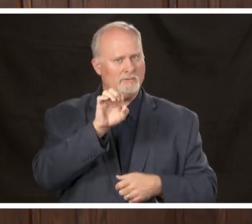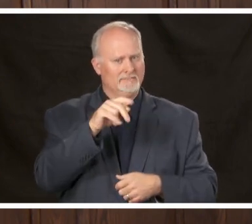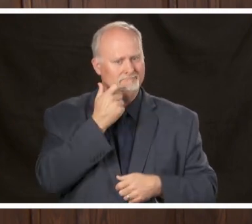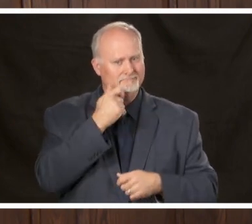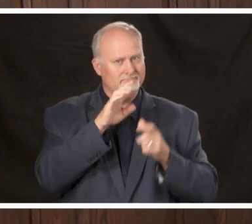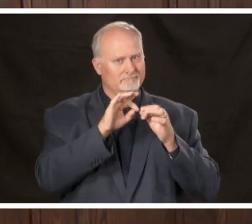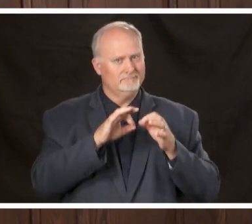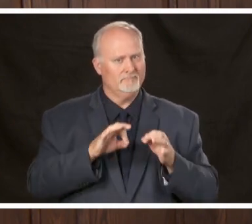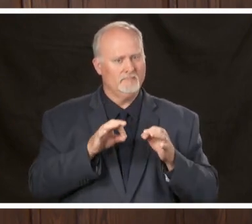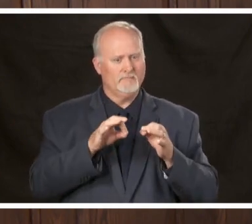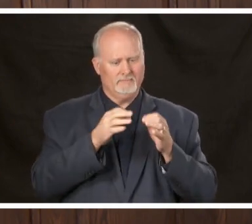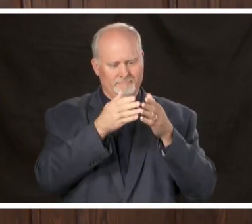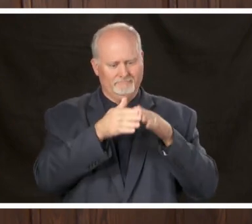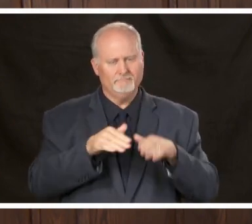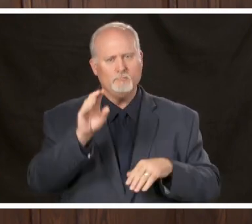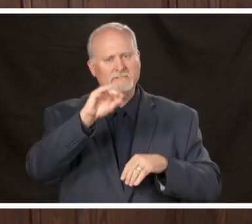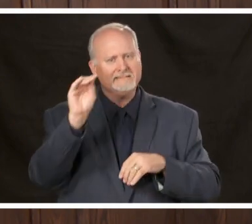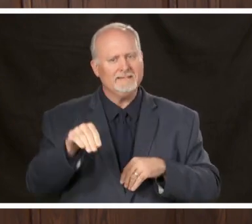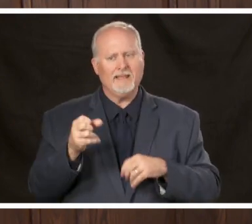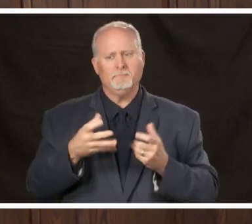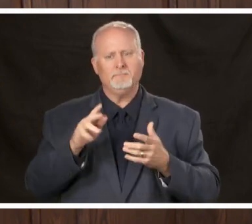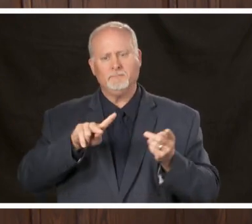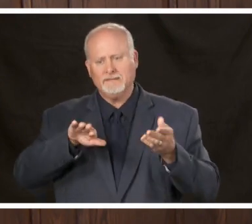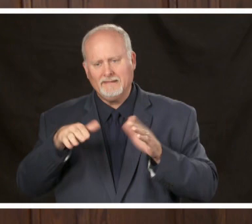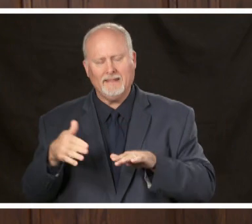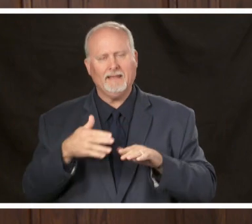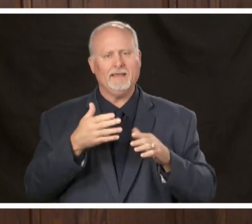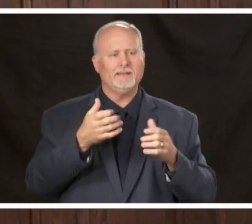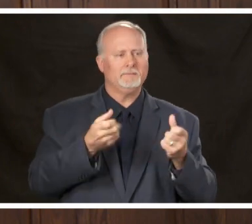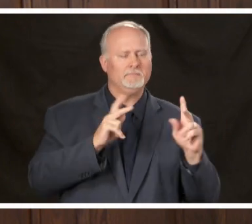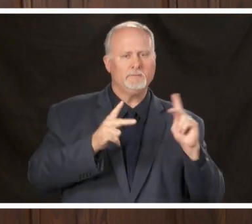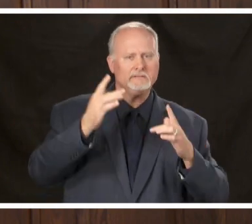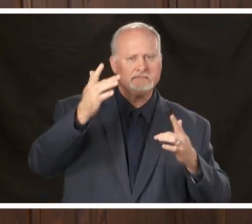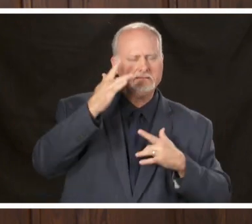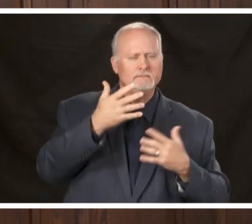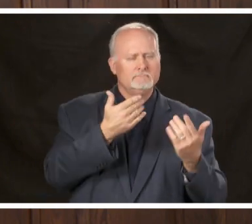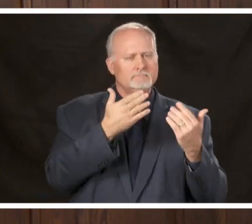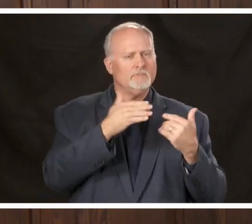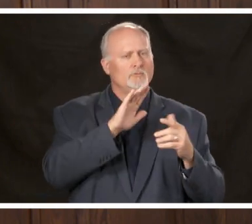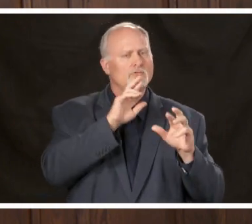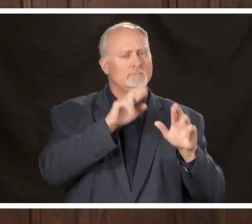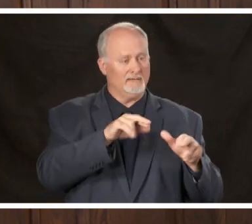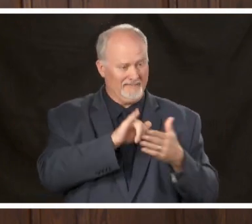today with the breakdown of who has died and he's been infected in Johnson County